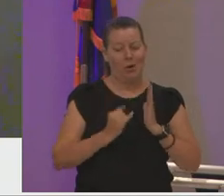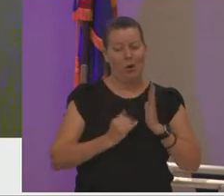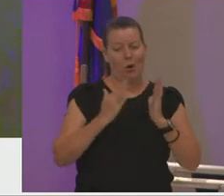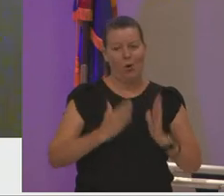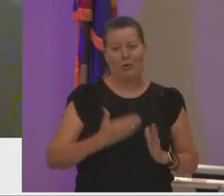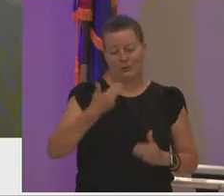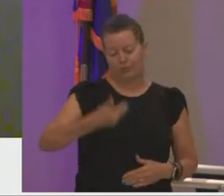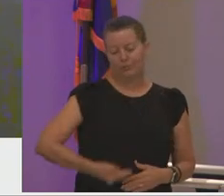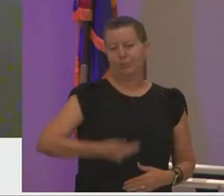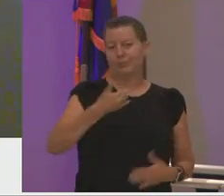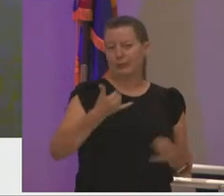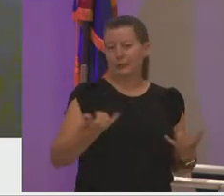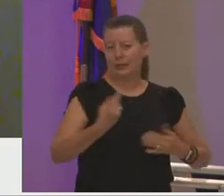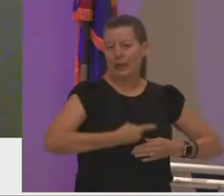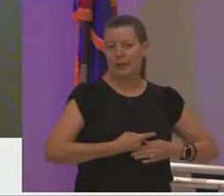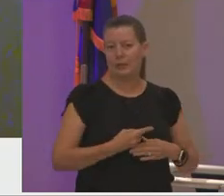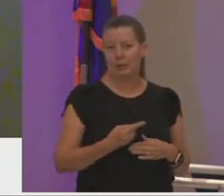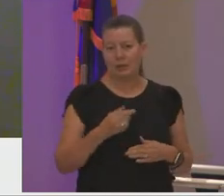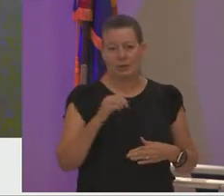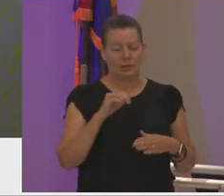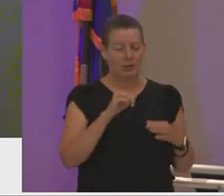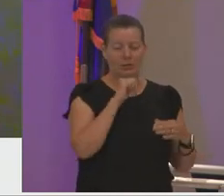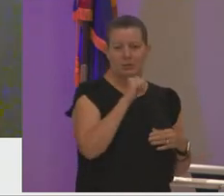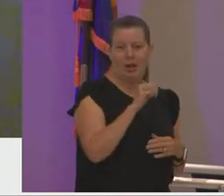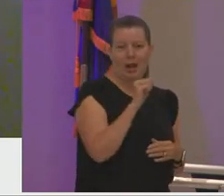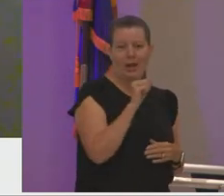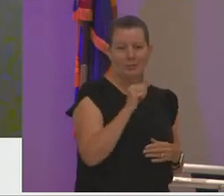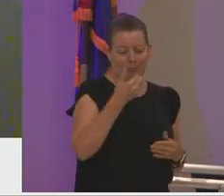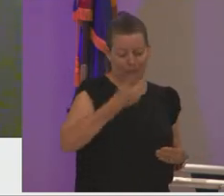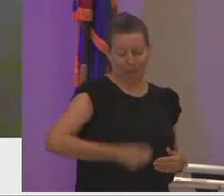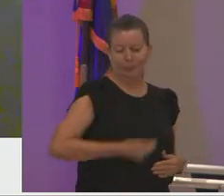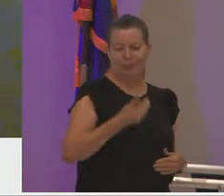there is no antoinette collie without the instructors and courses i learned